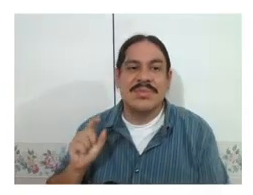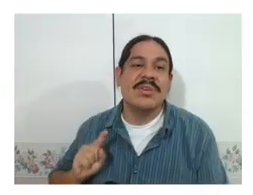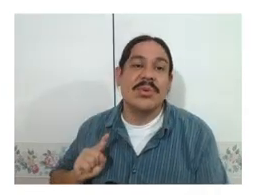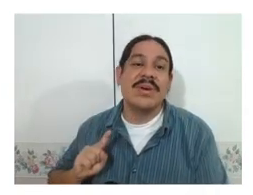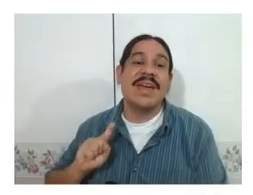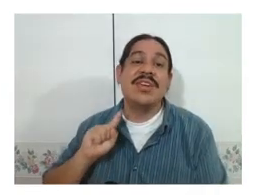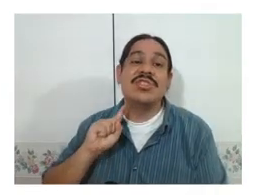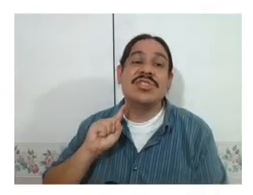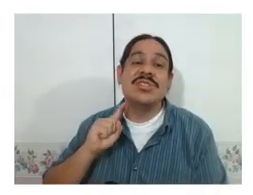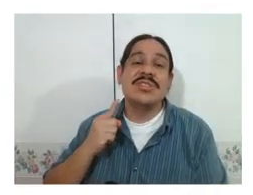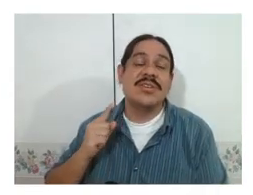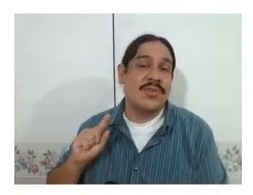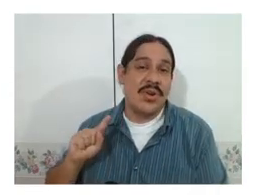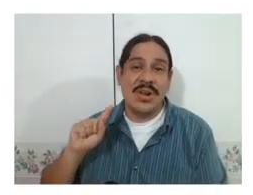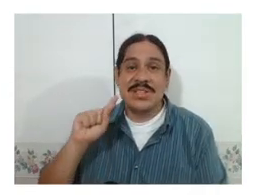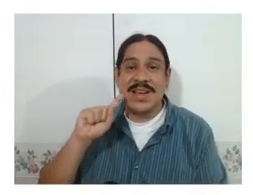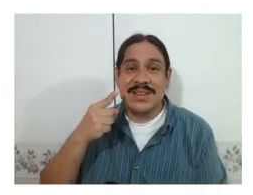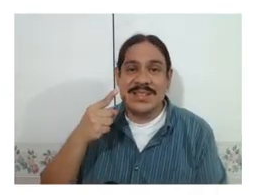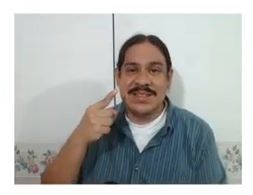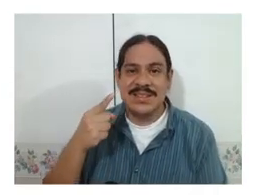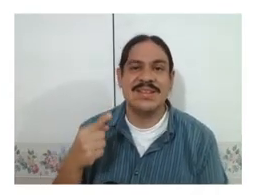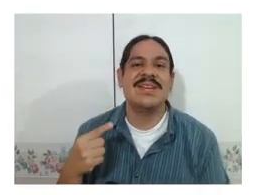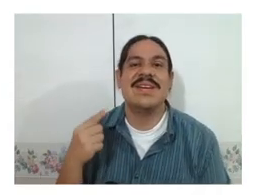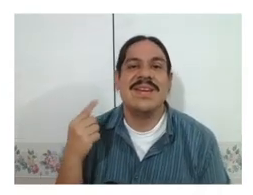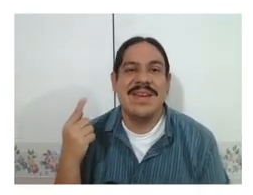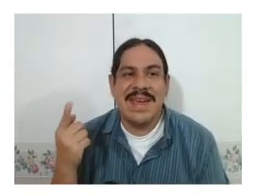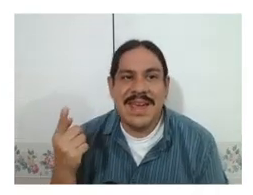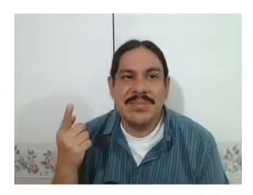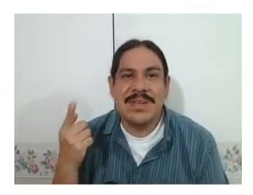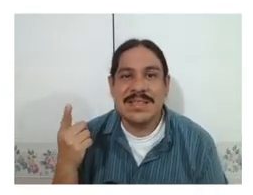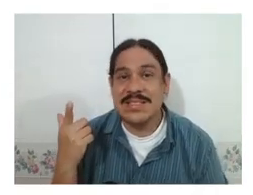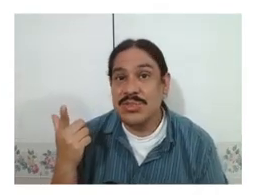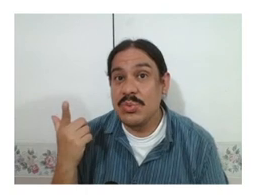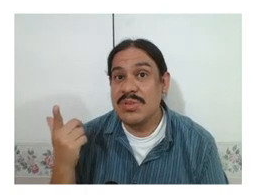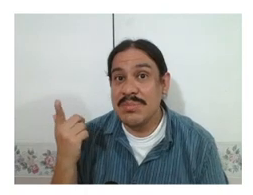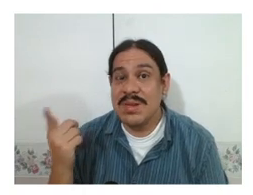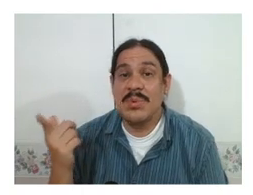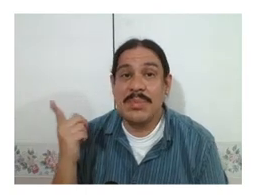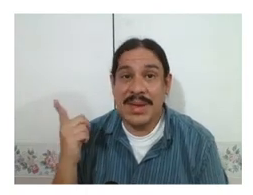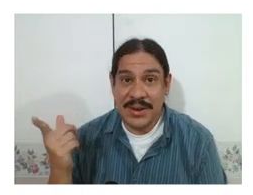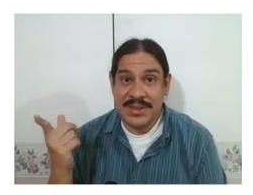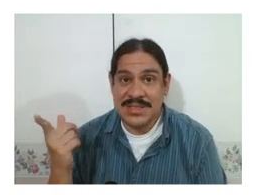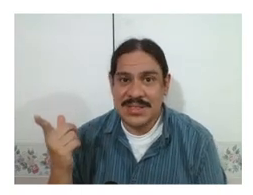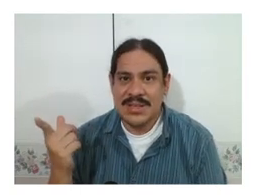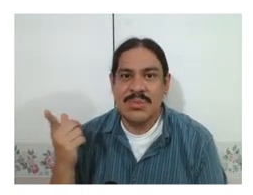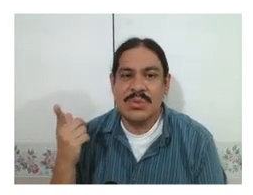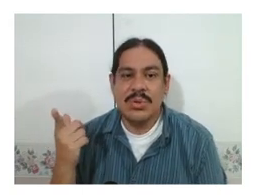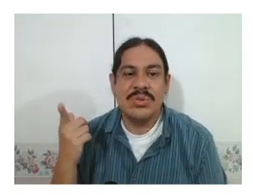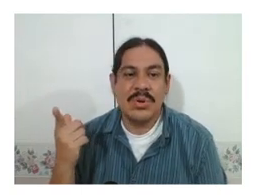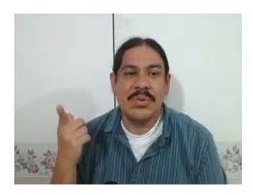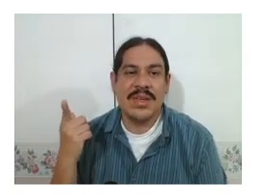the location of contact and because these two words are minimal